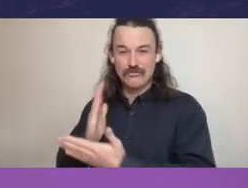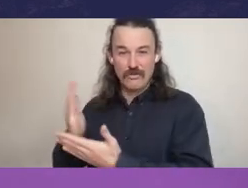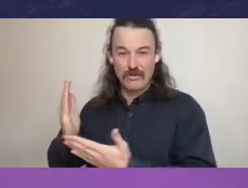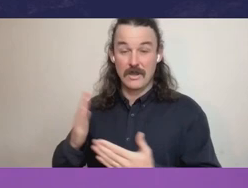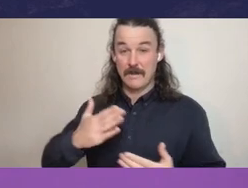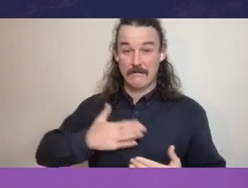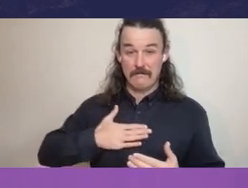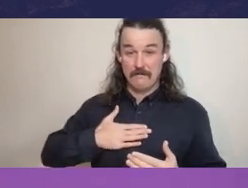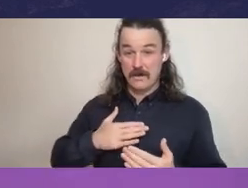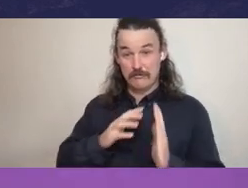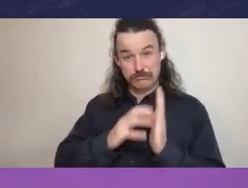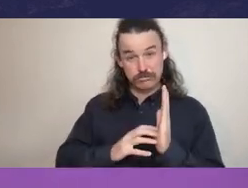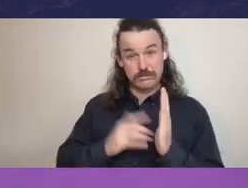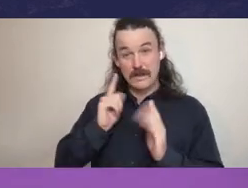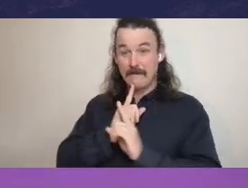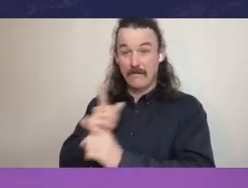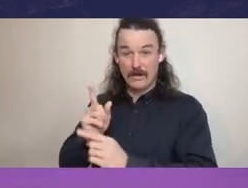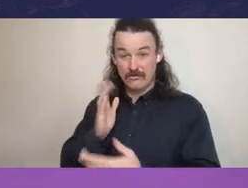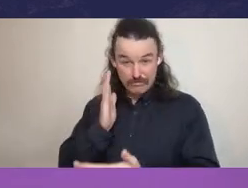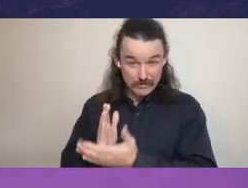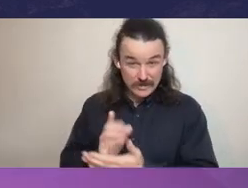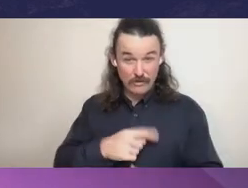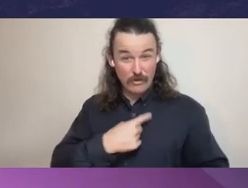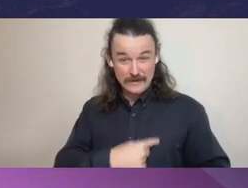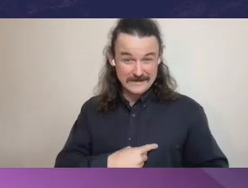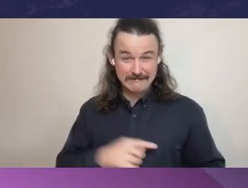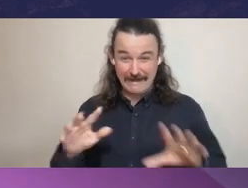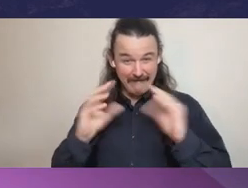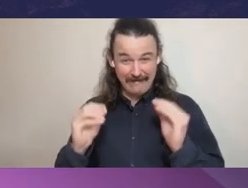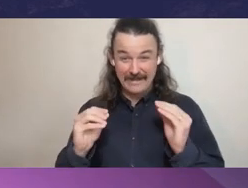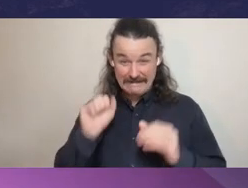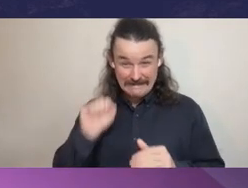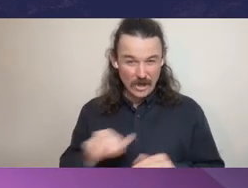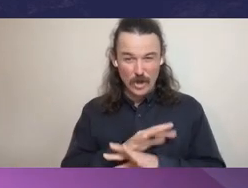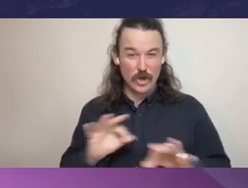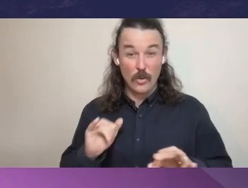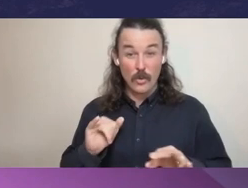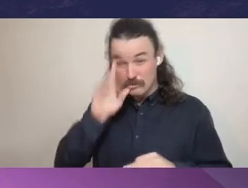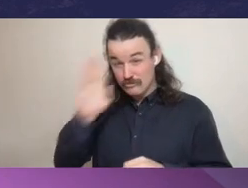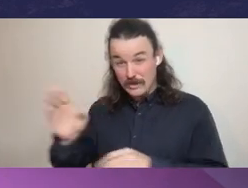So again, I think we just keep coming back to this idea of the role of the public sector, the public servant,